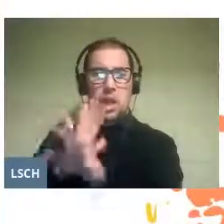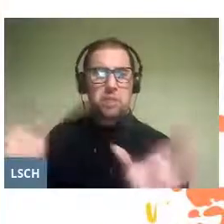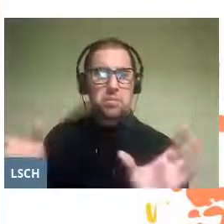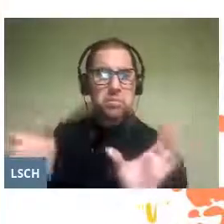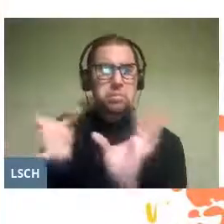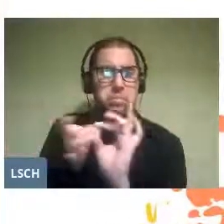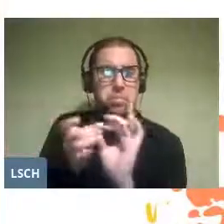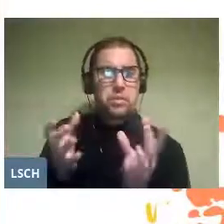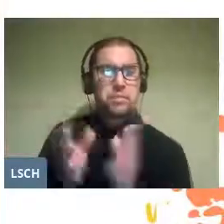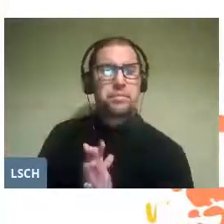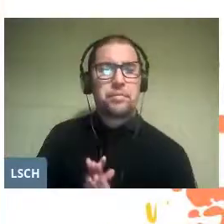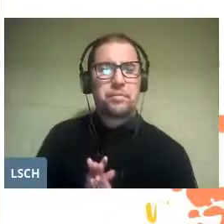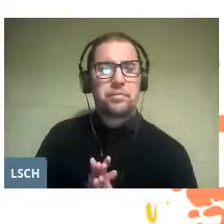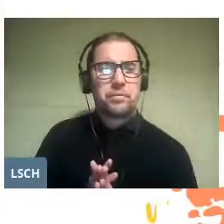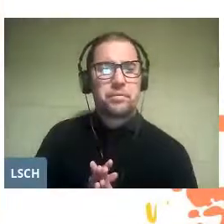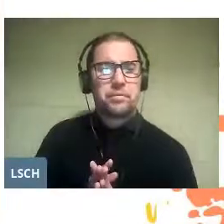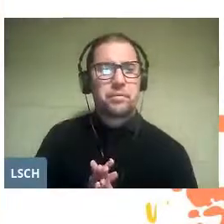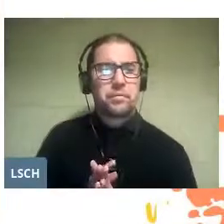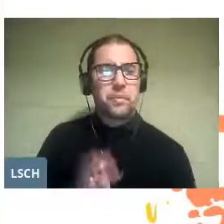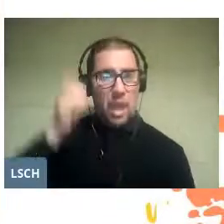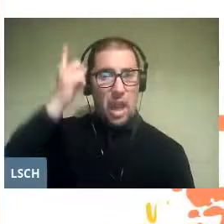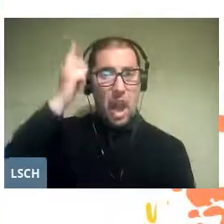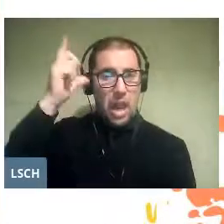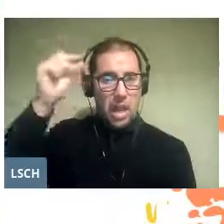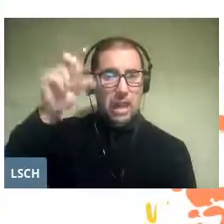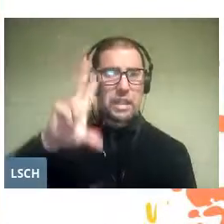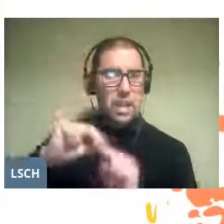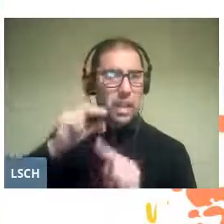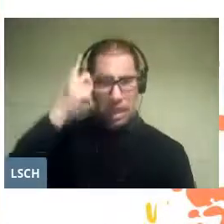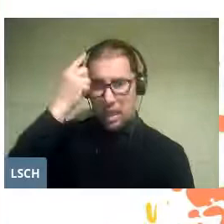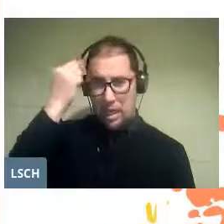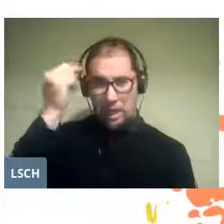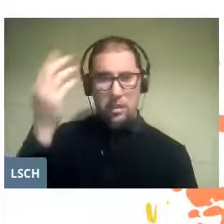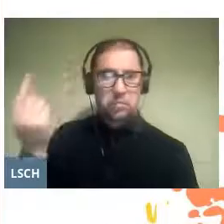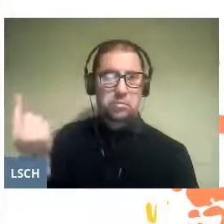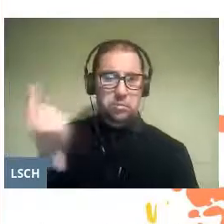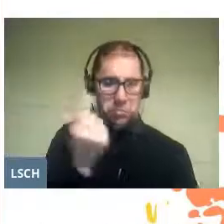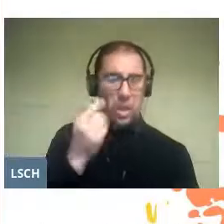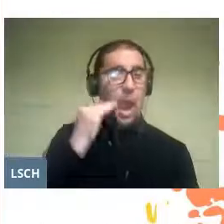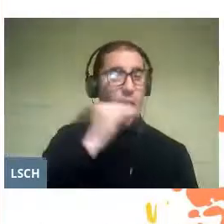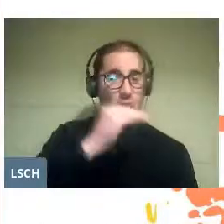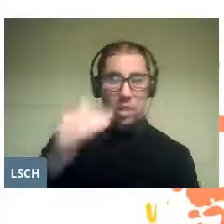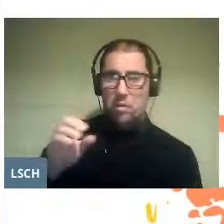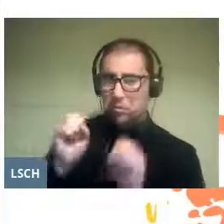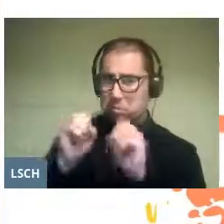Since classical Greece children received musical education,